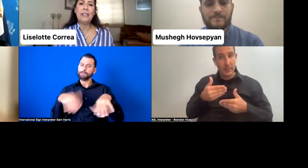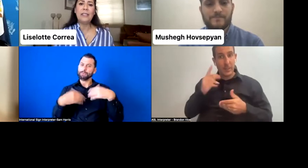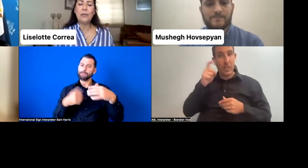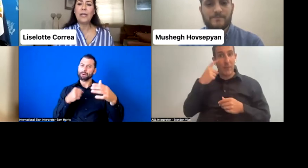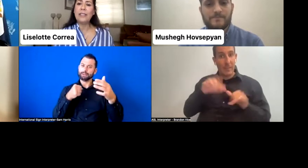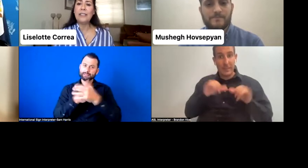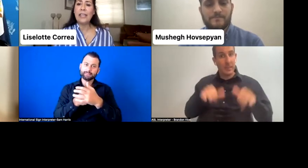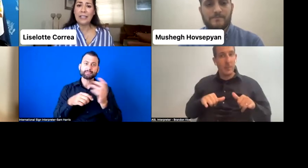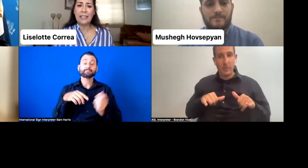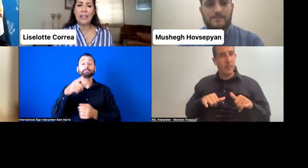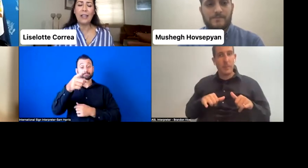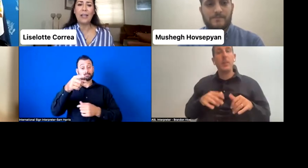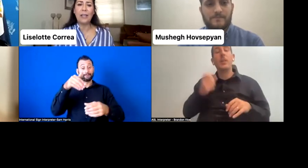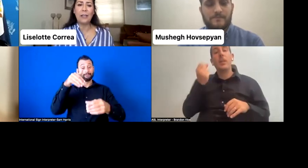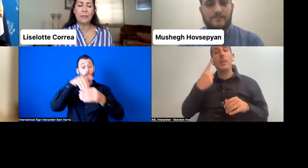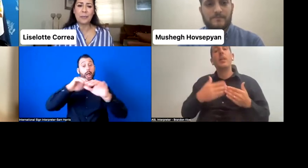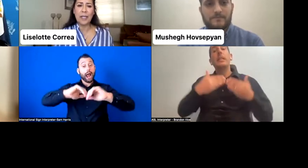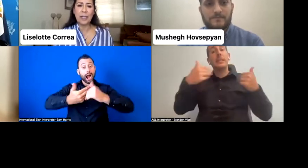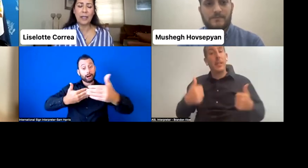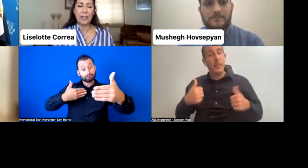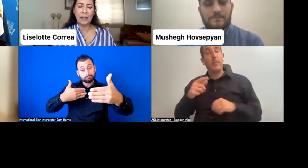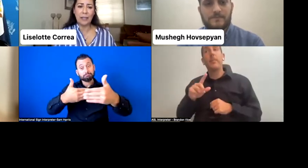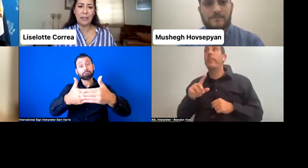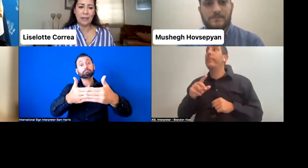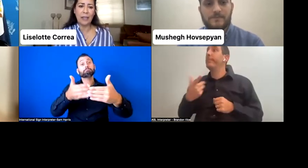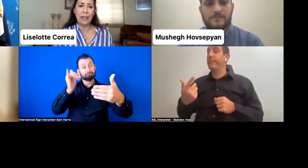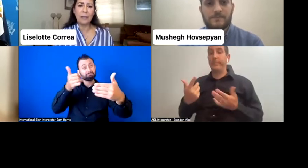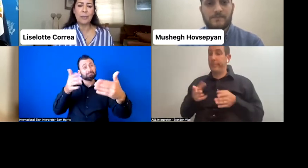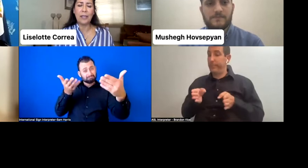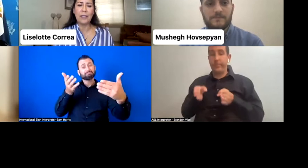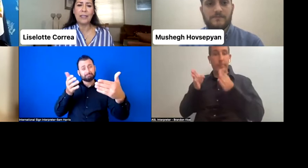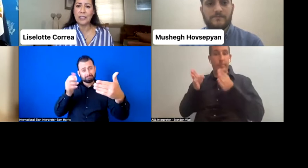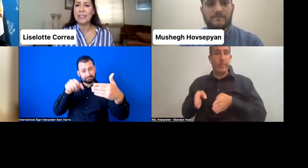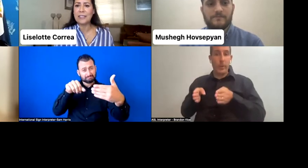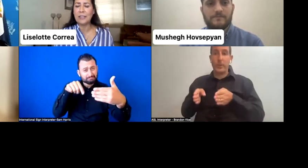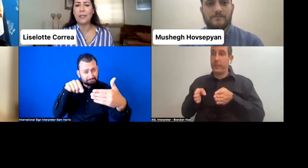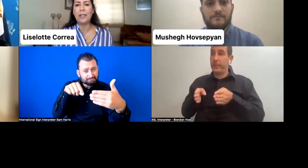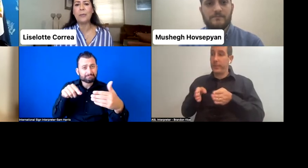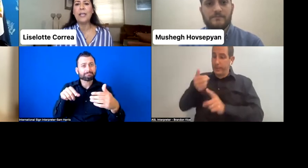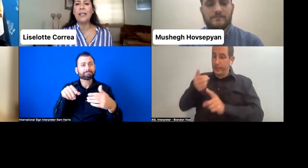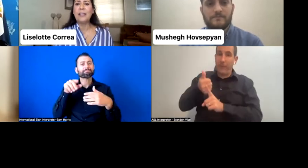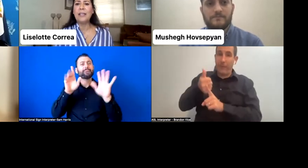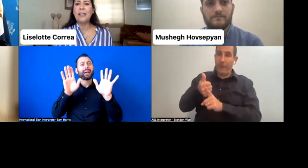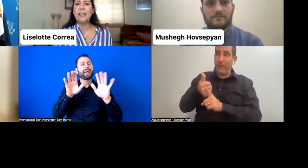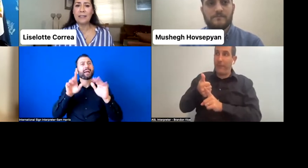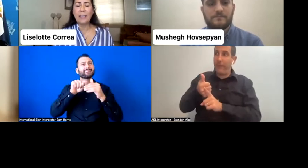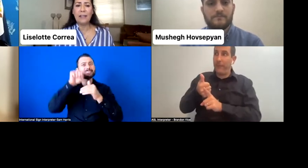is already taking a legislative seat,